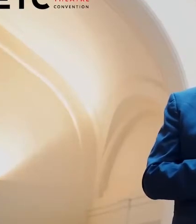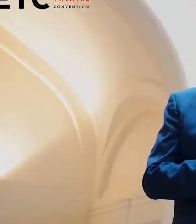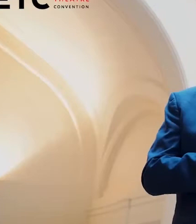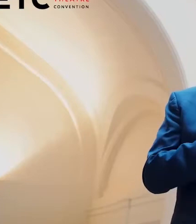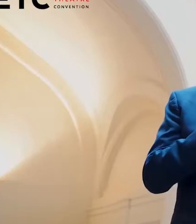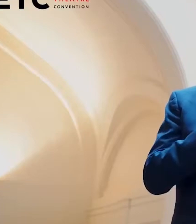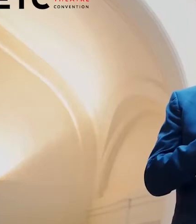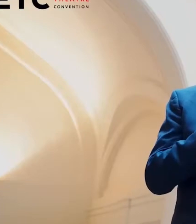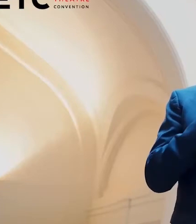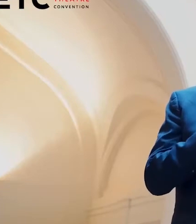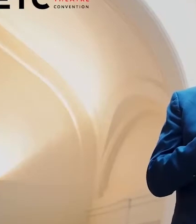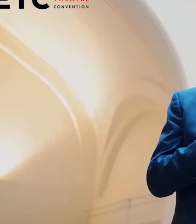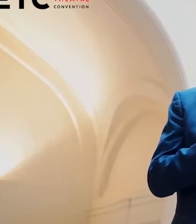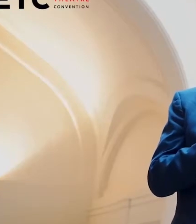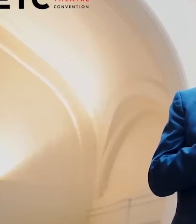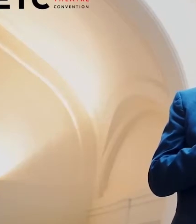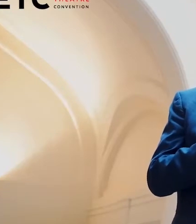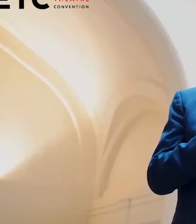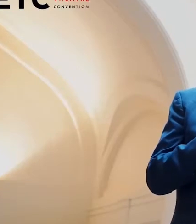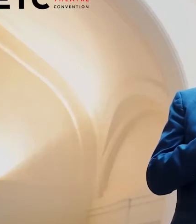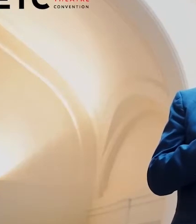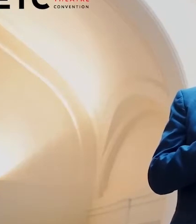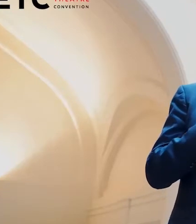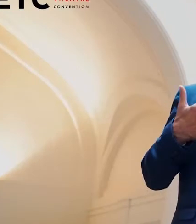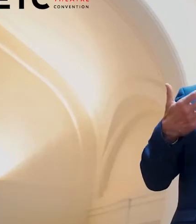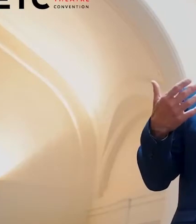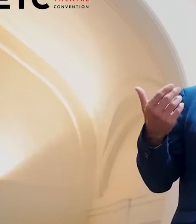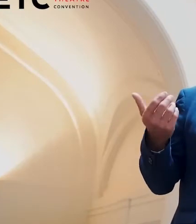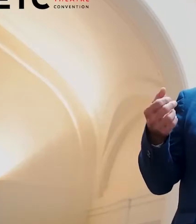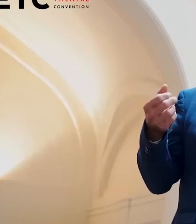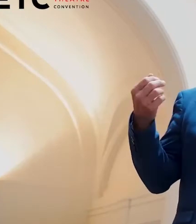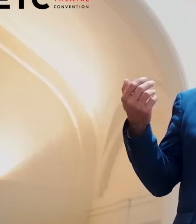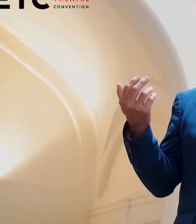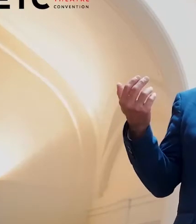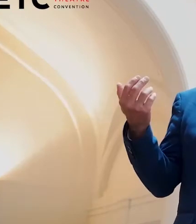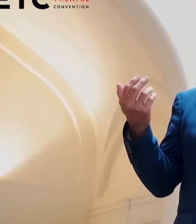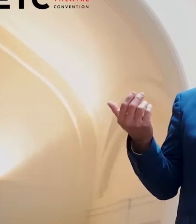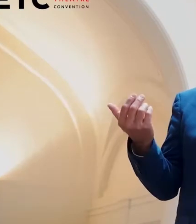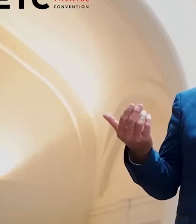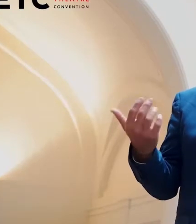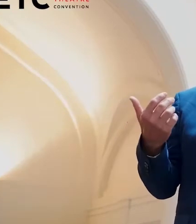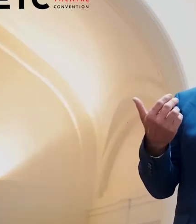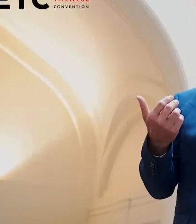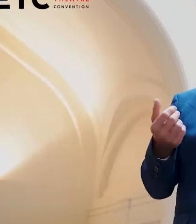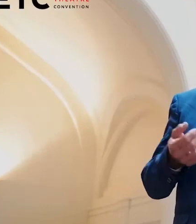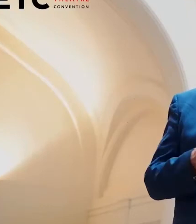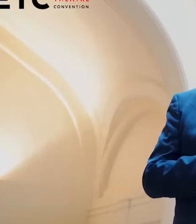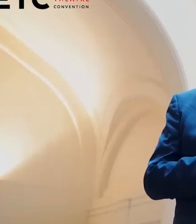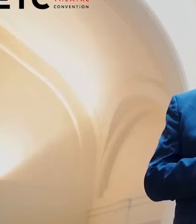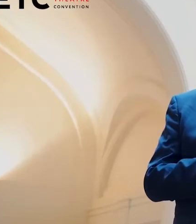where we meet in-person and in the theatres venue on the drama.digitalmicrosites.